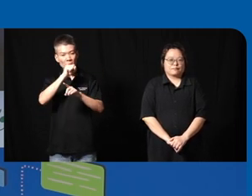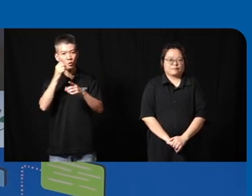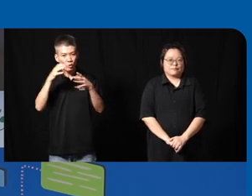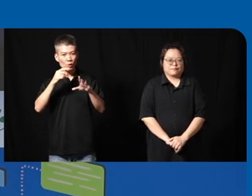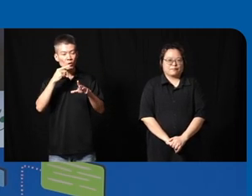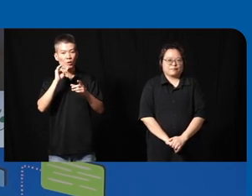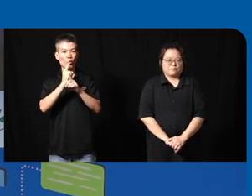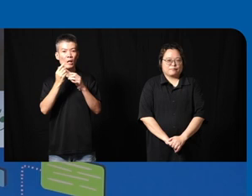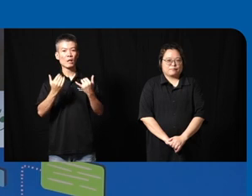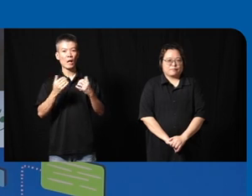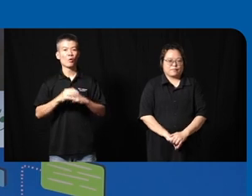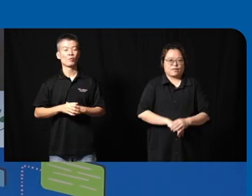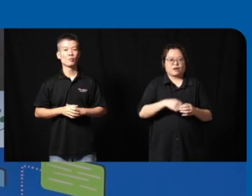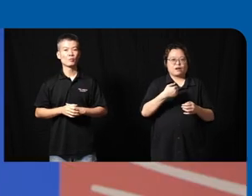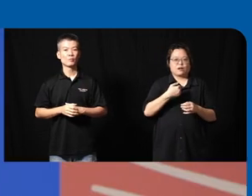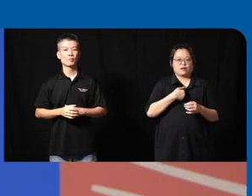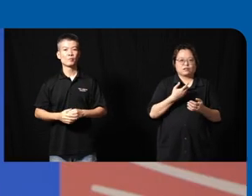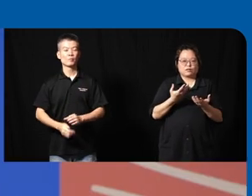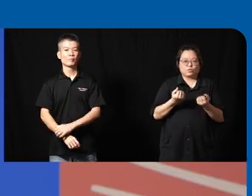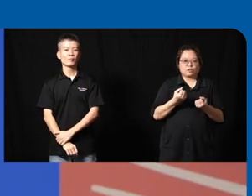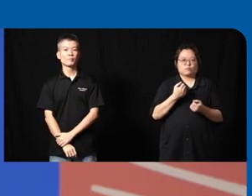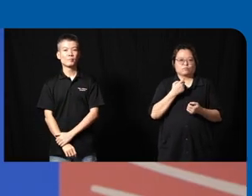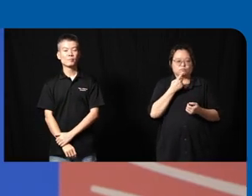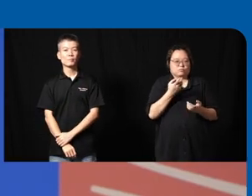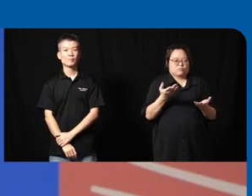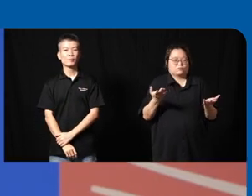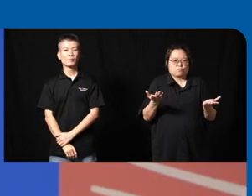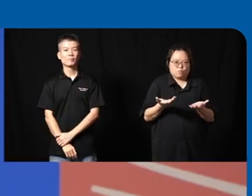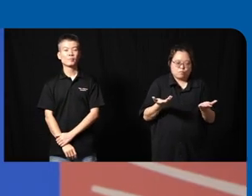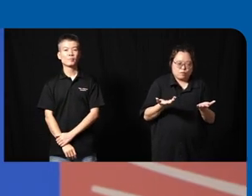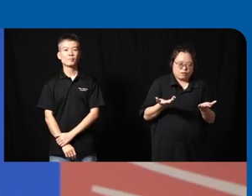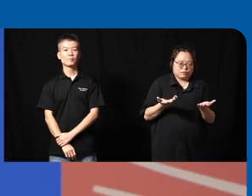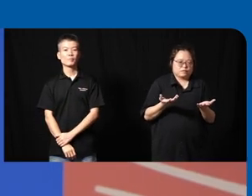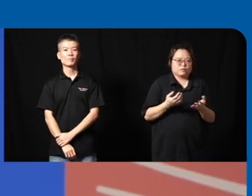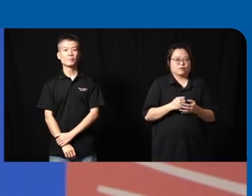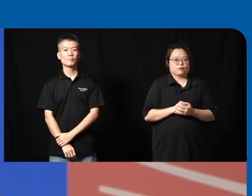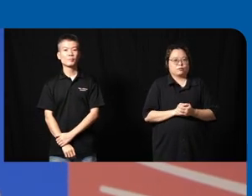right now uh I I guess what I what I would just want to say uh is that uh it's in this space